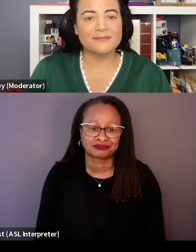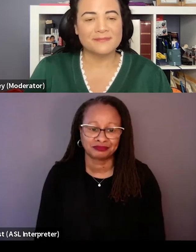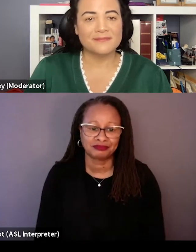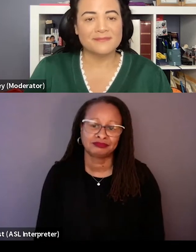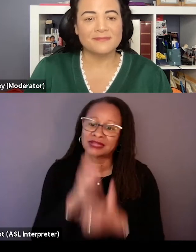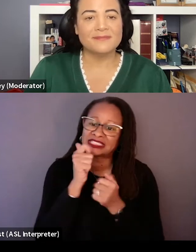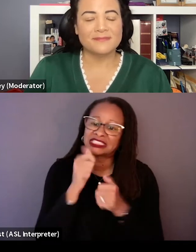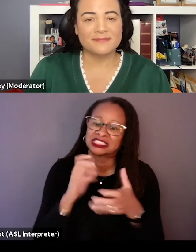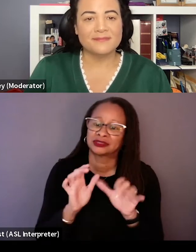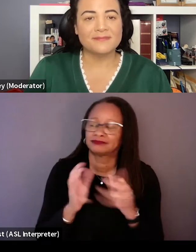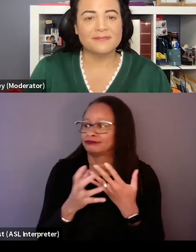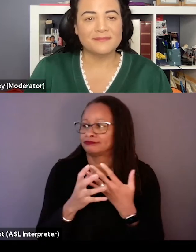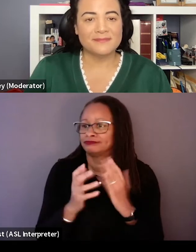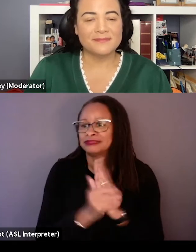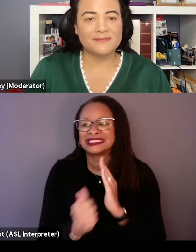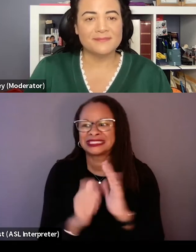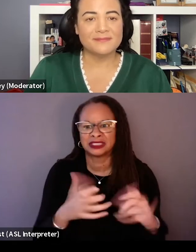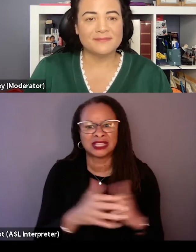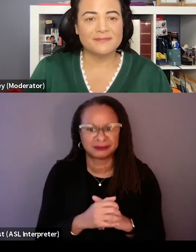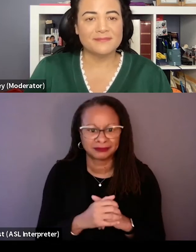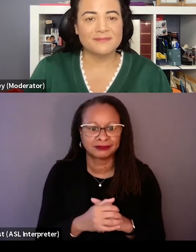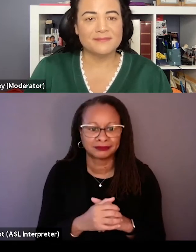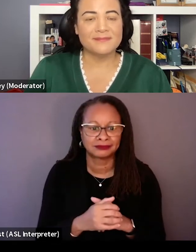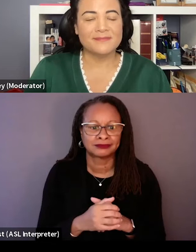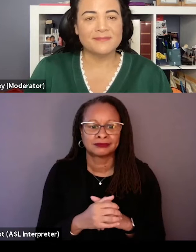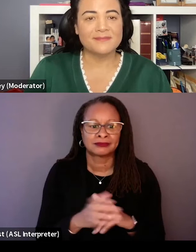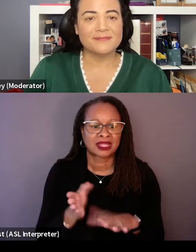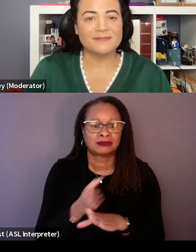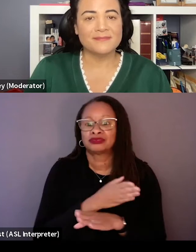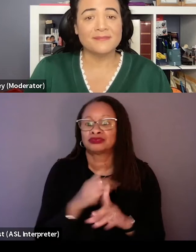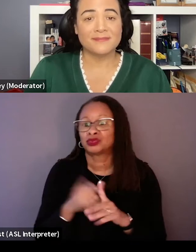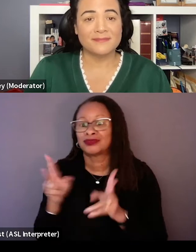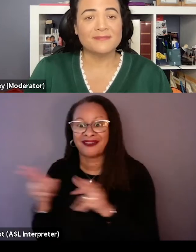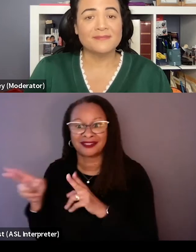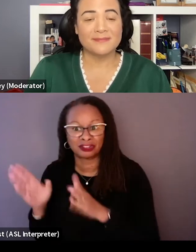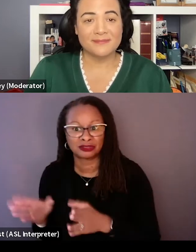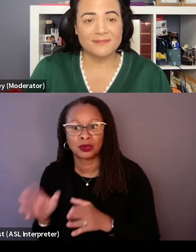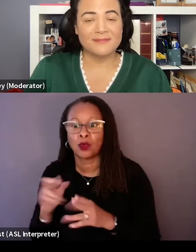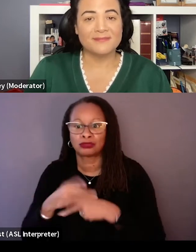It's really like kind of like a precursor to like editing and or producing, but it's like learning that,